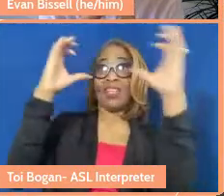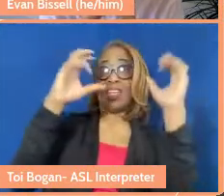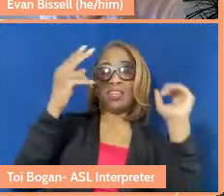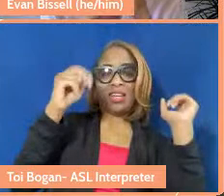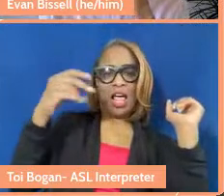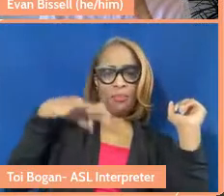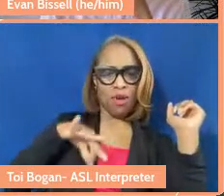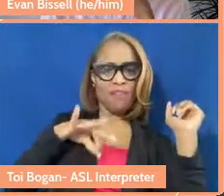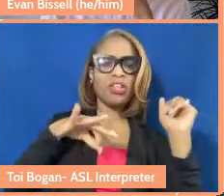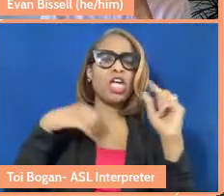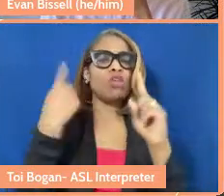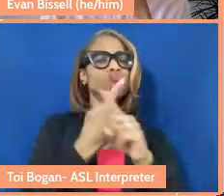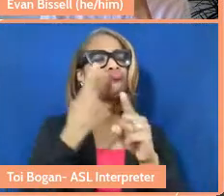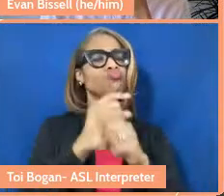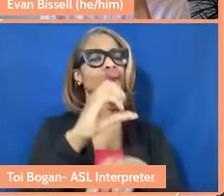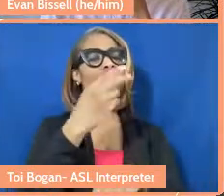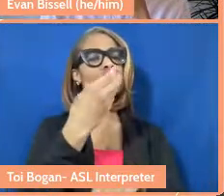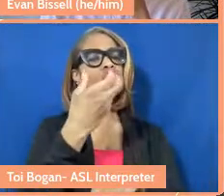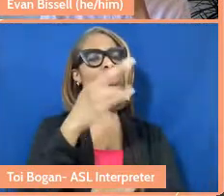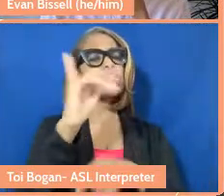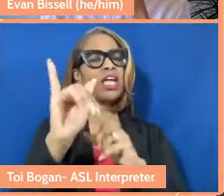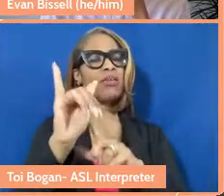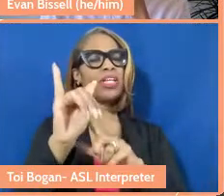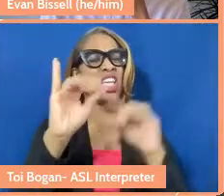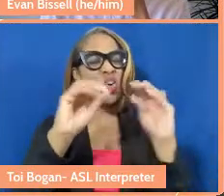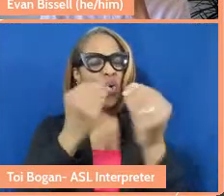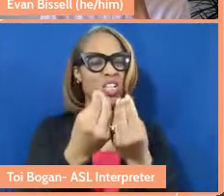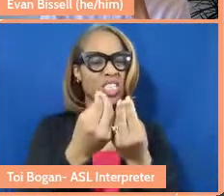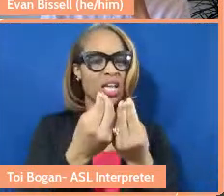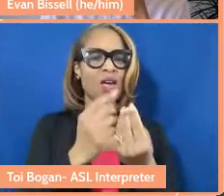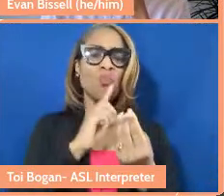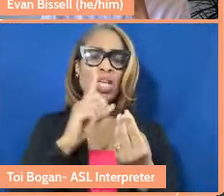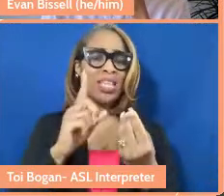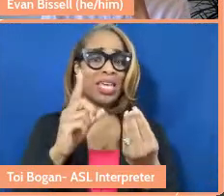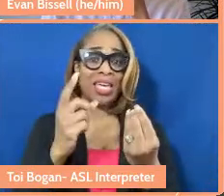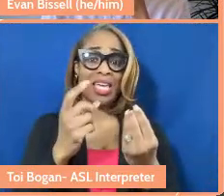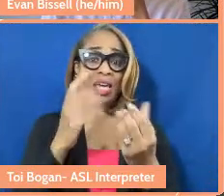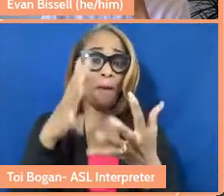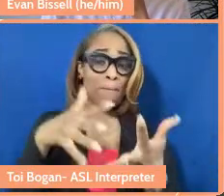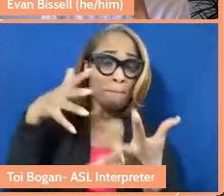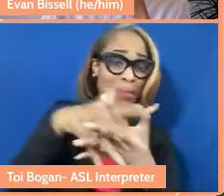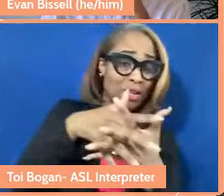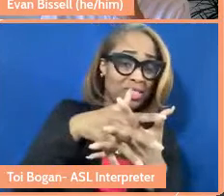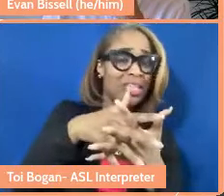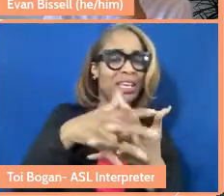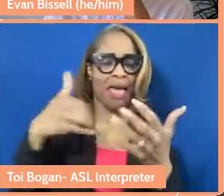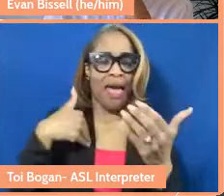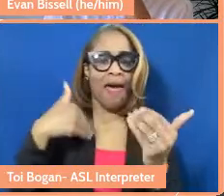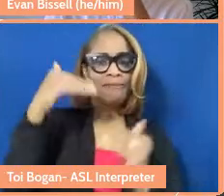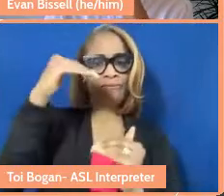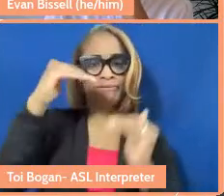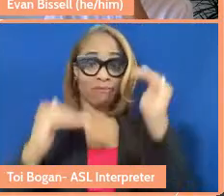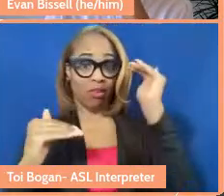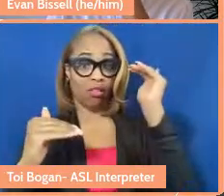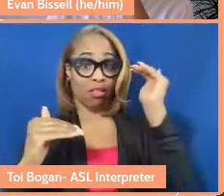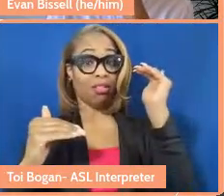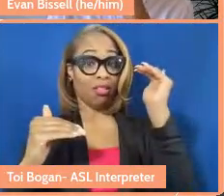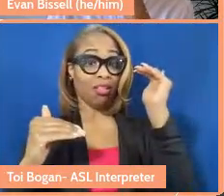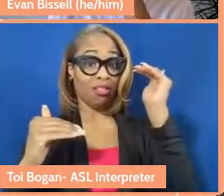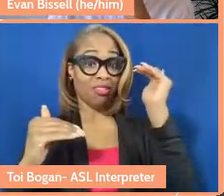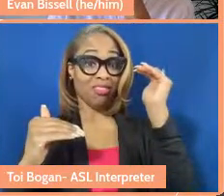of charities, there's so much inequity built into this and this thinking around scarcity.